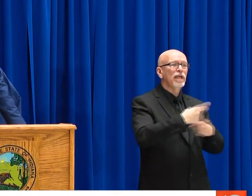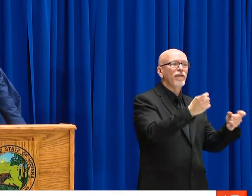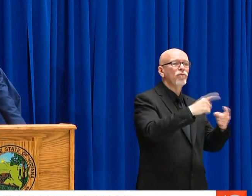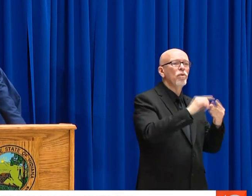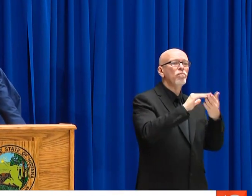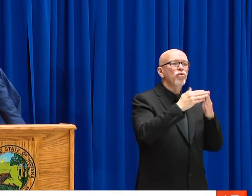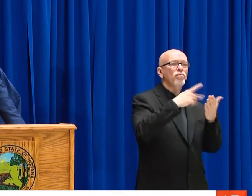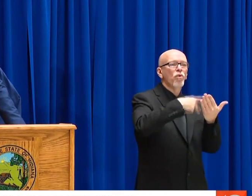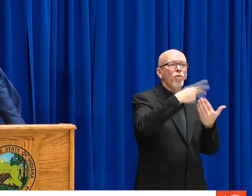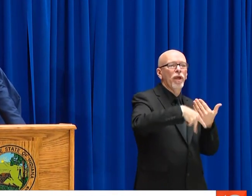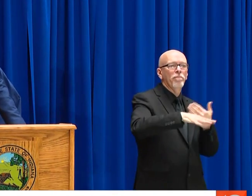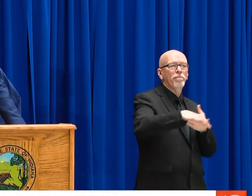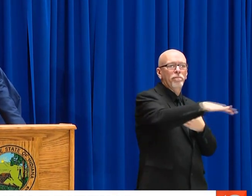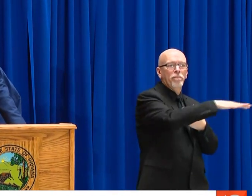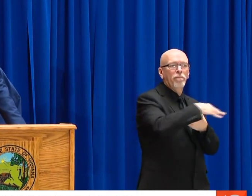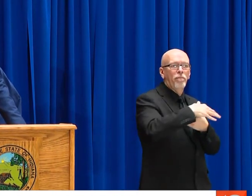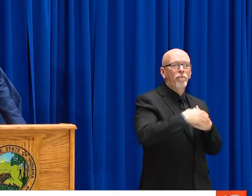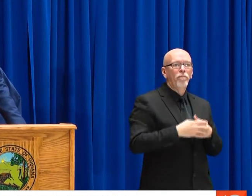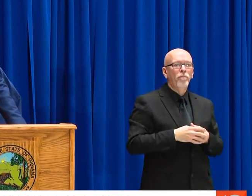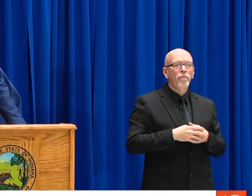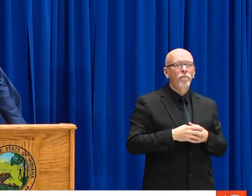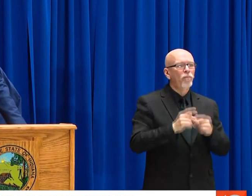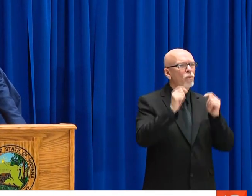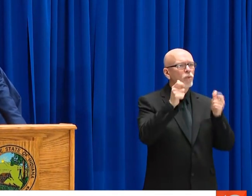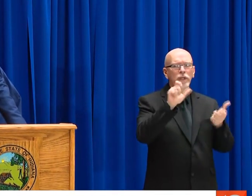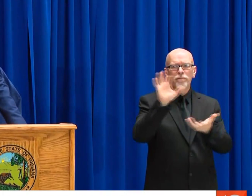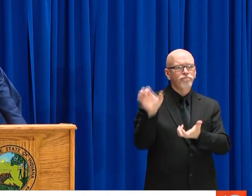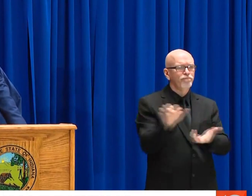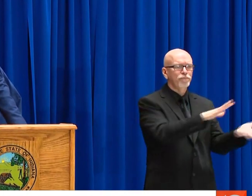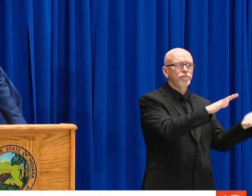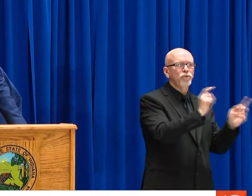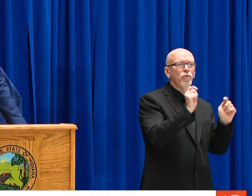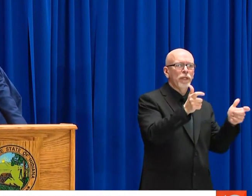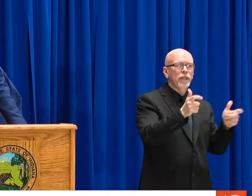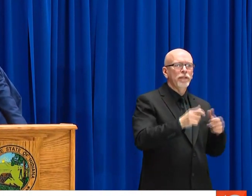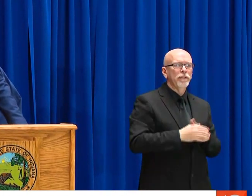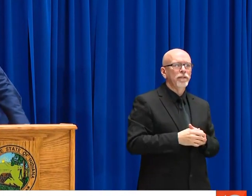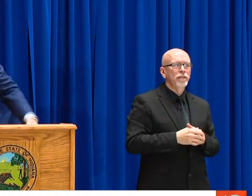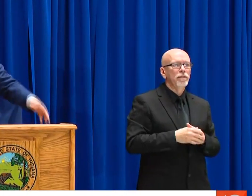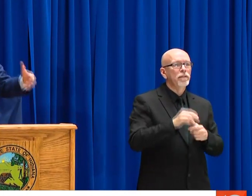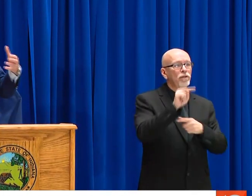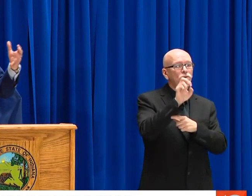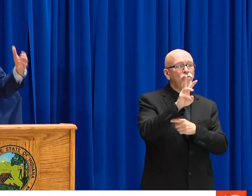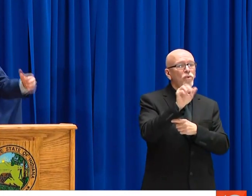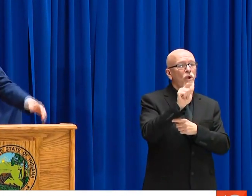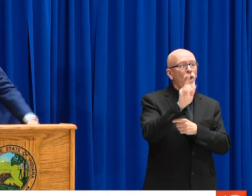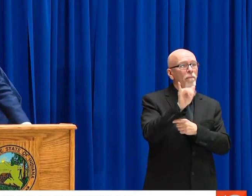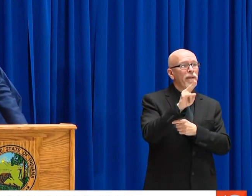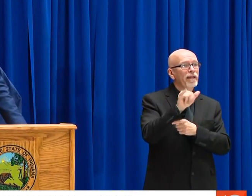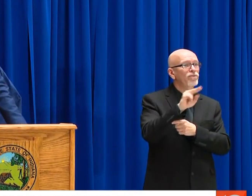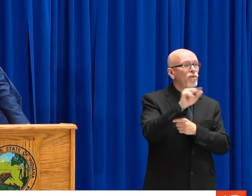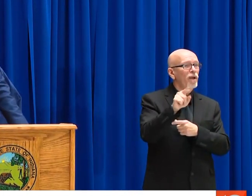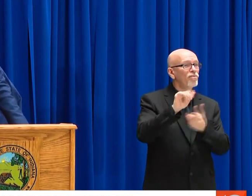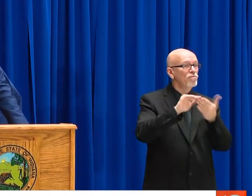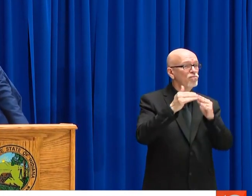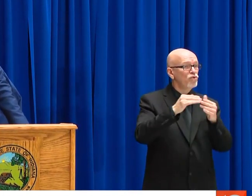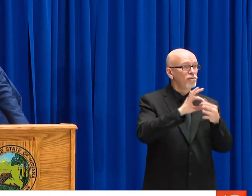AND SAID WE'RE GOING TO GET OUR PERISHABLE FOOD TO COMMUNITY